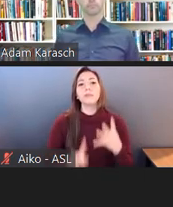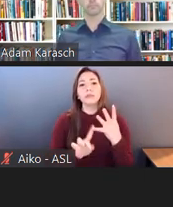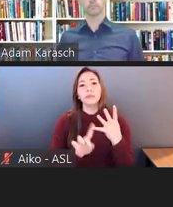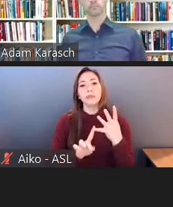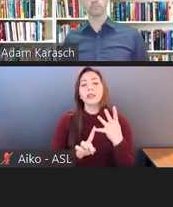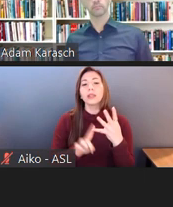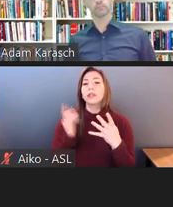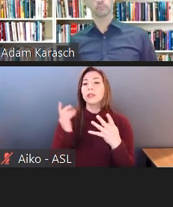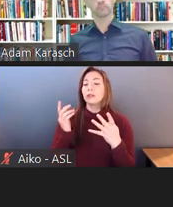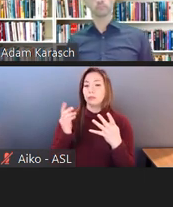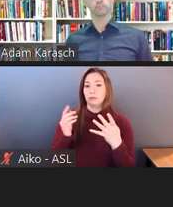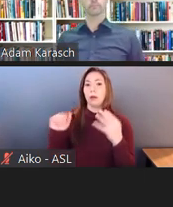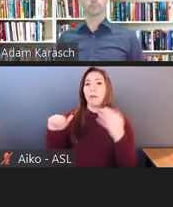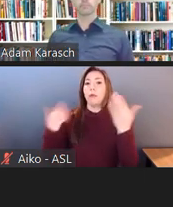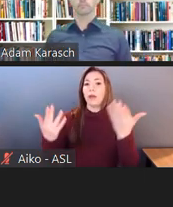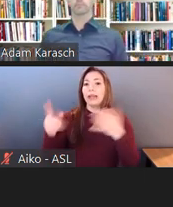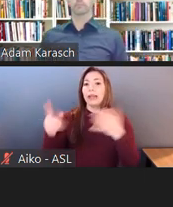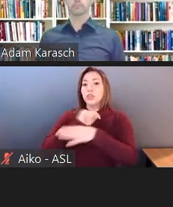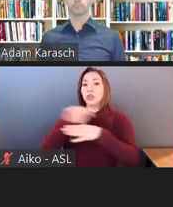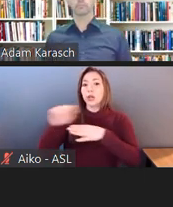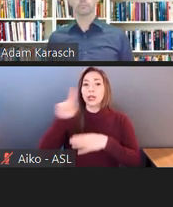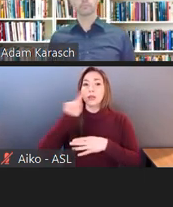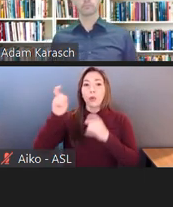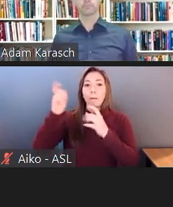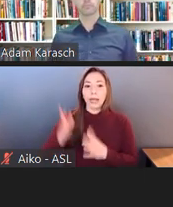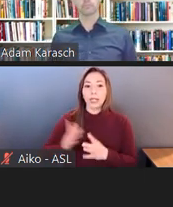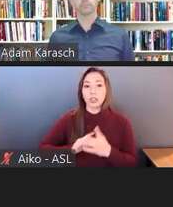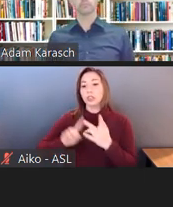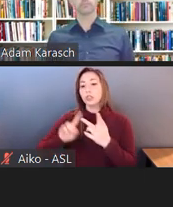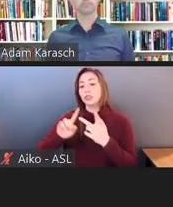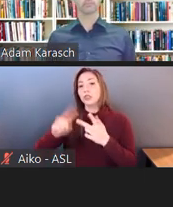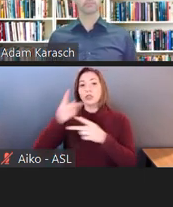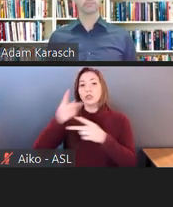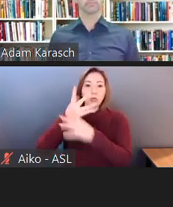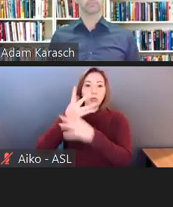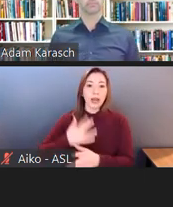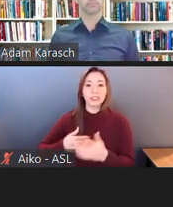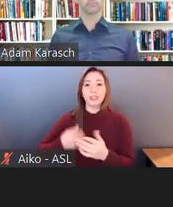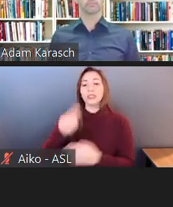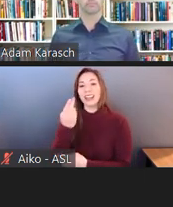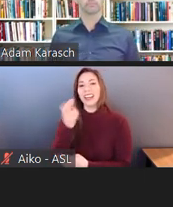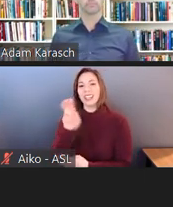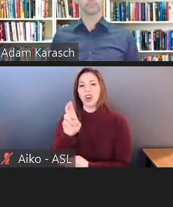to training-- to a separate third-party training. And they agreed to keep a written log